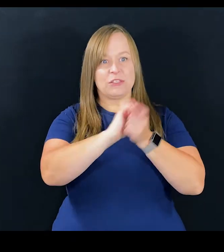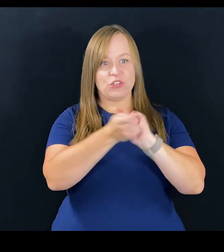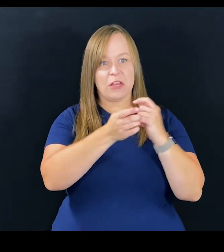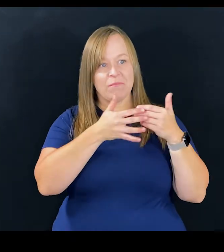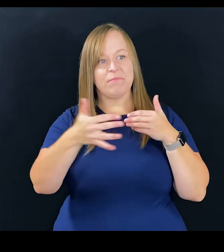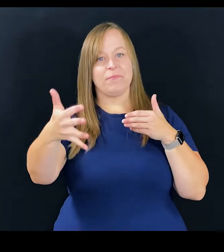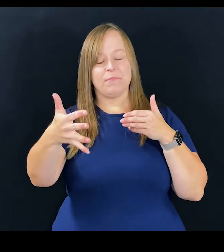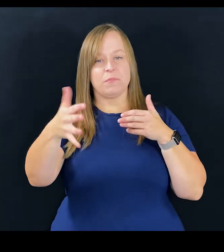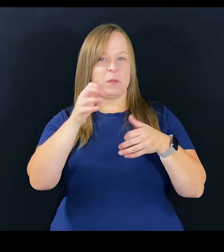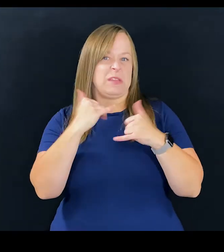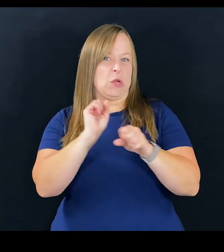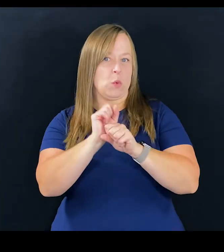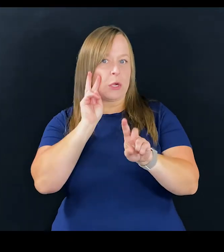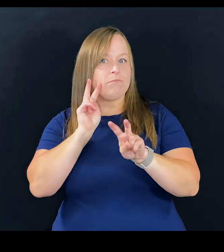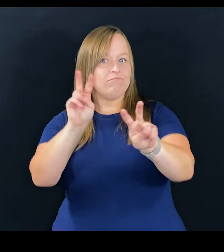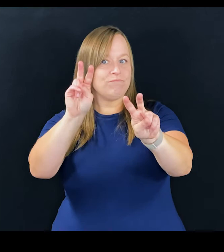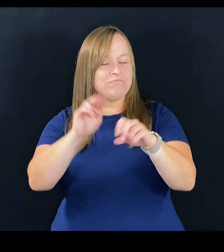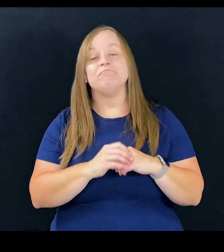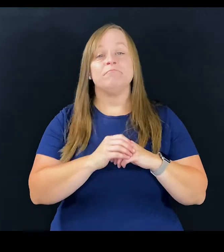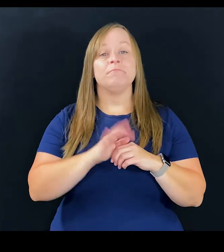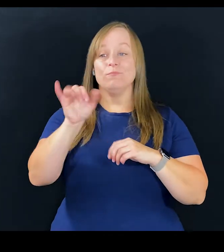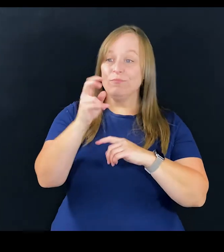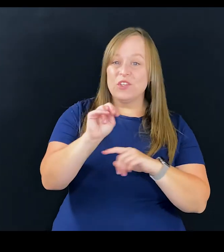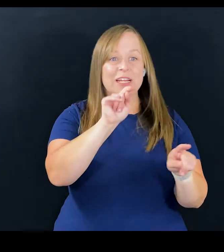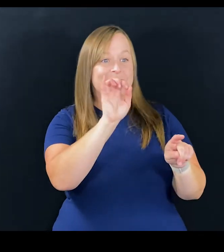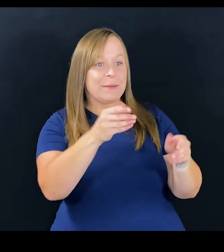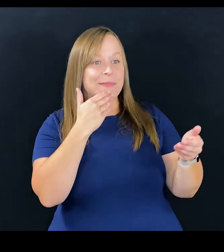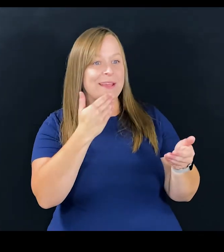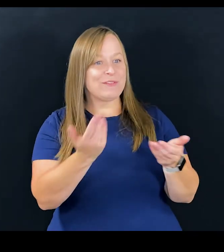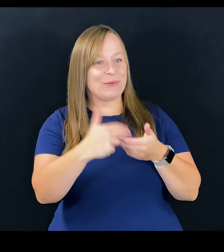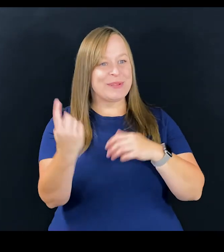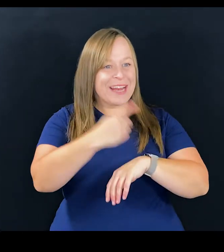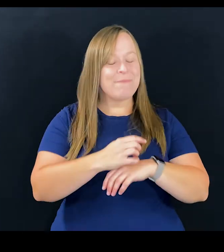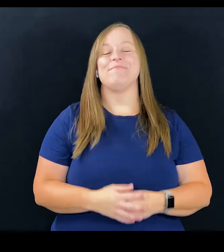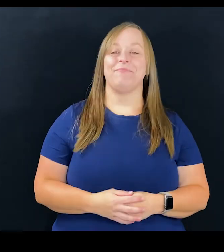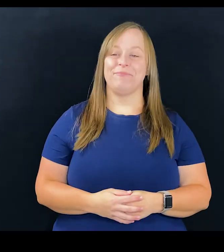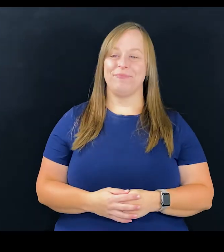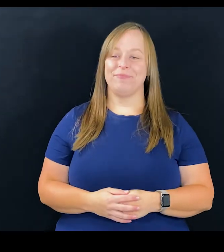have changed and what work still needs to be done. John, Tim, thank you so much for joining me today.